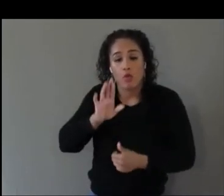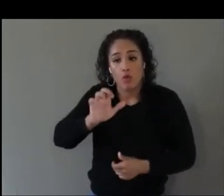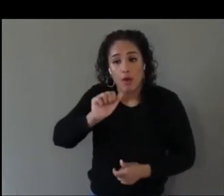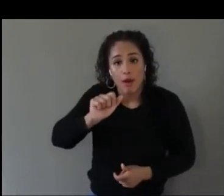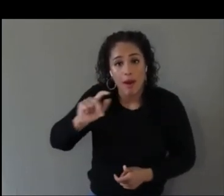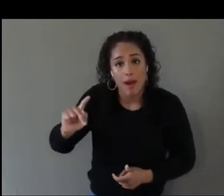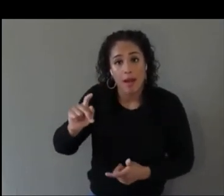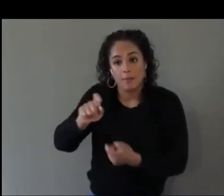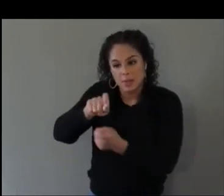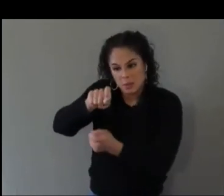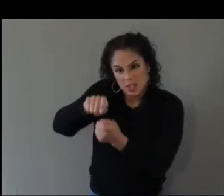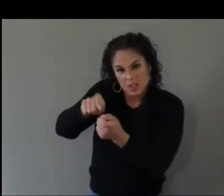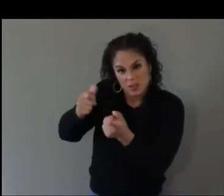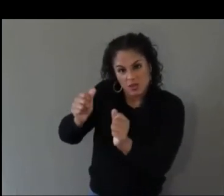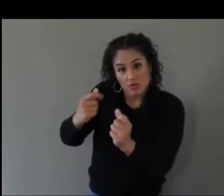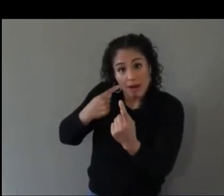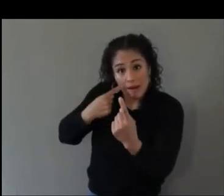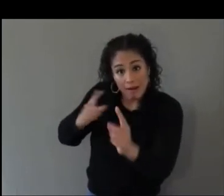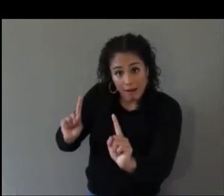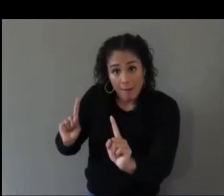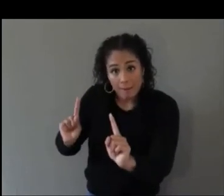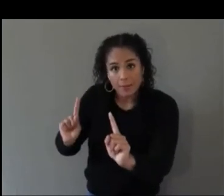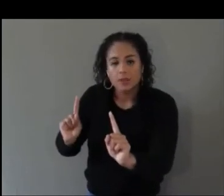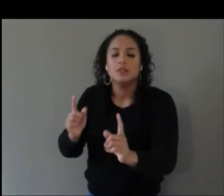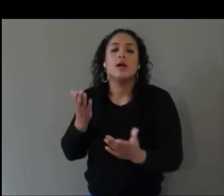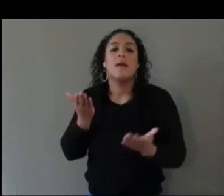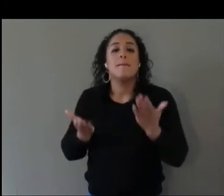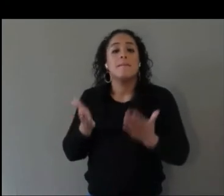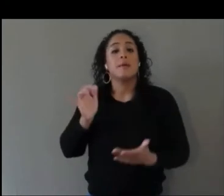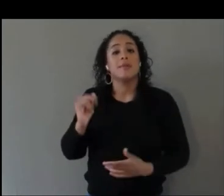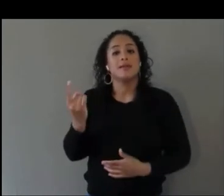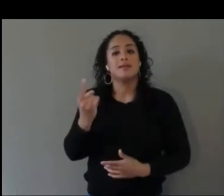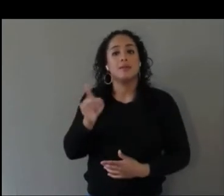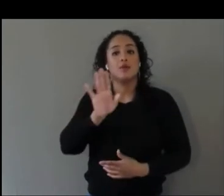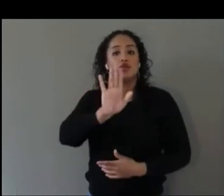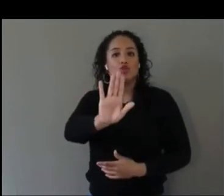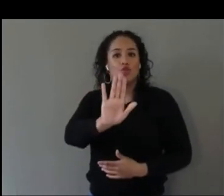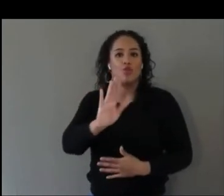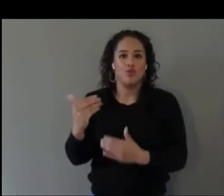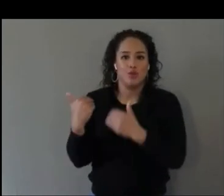accomplish with your game, maybe that is something where it's your responsibility to go through and research and